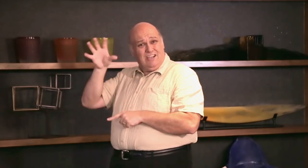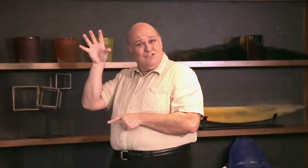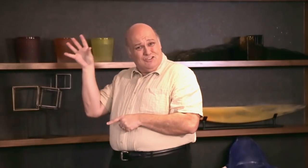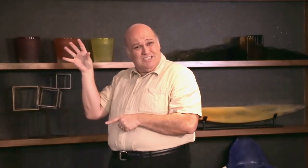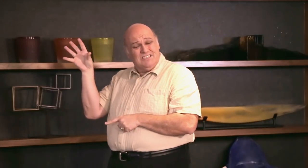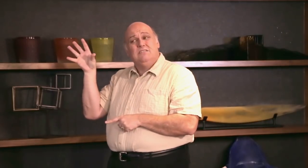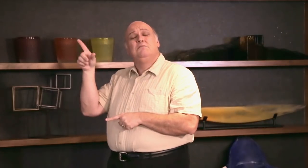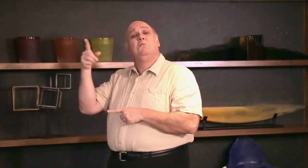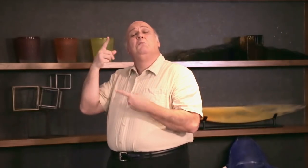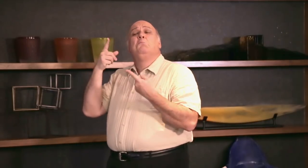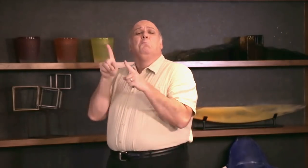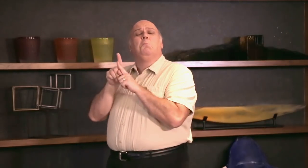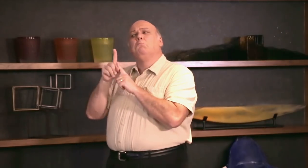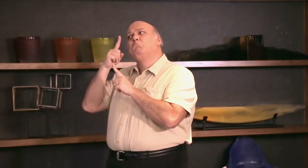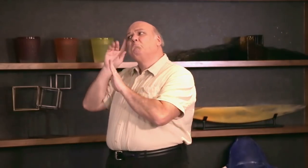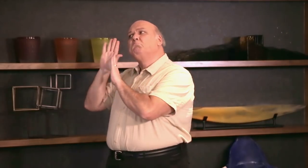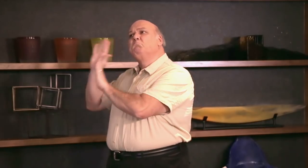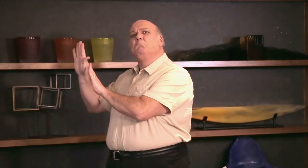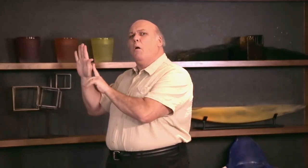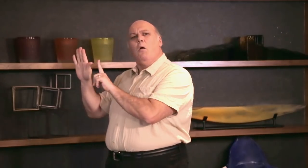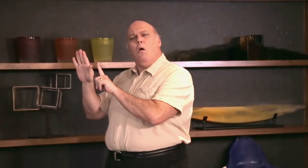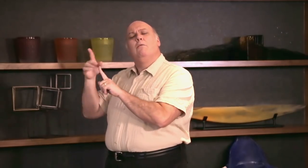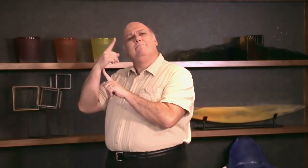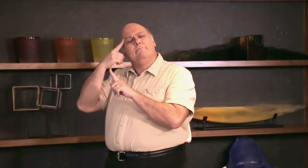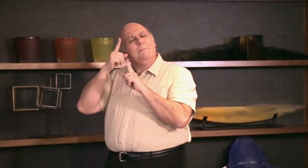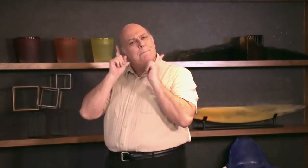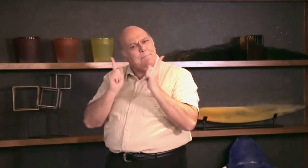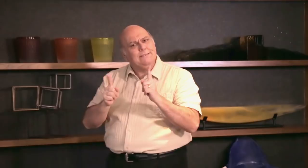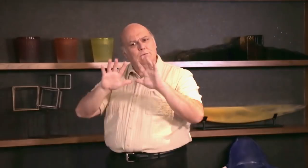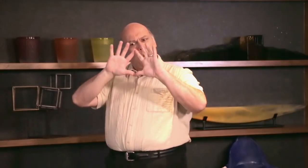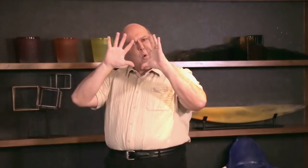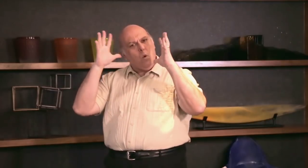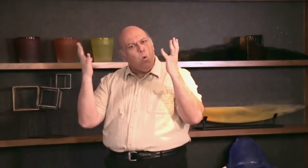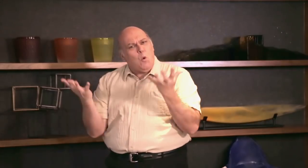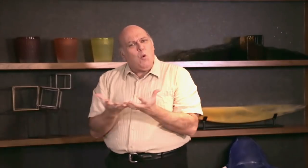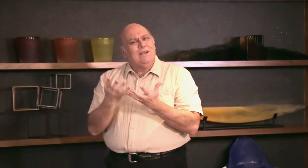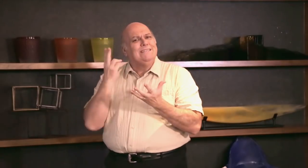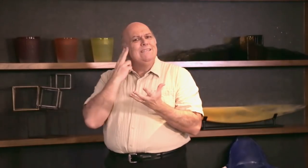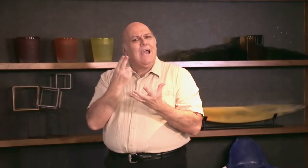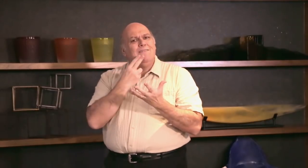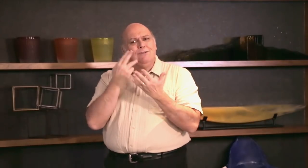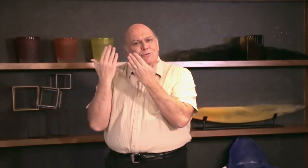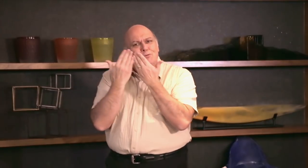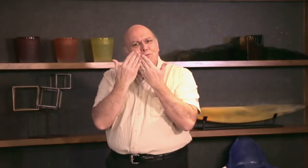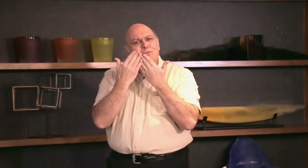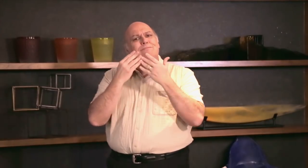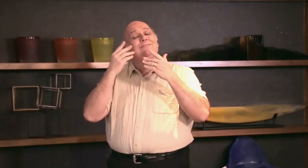from a different country and instead of following norms of that country, they wanted to pursue